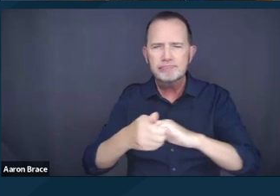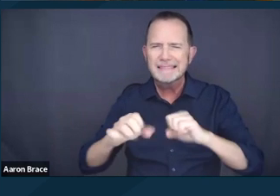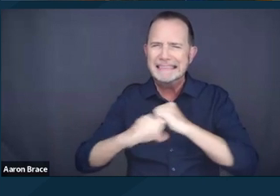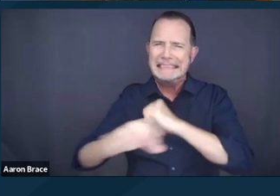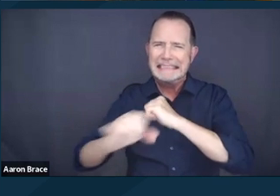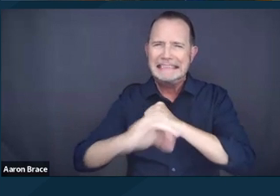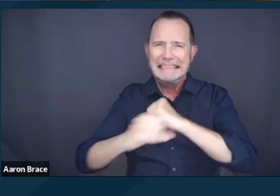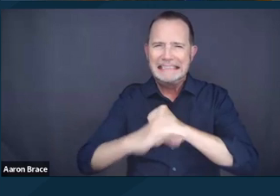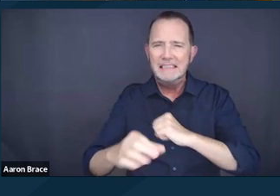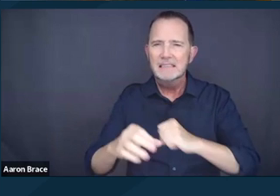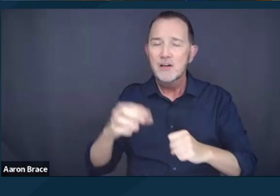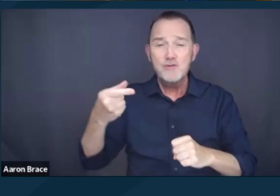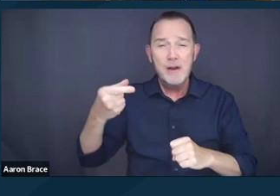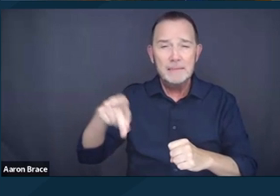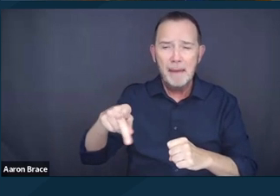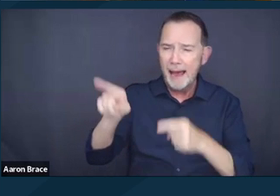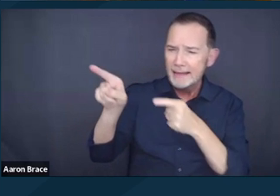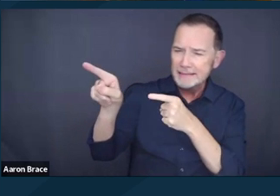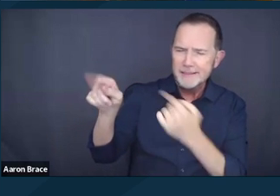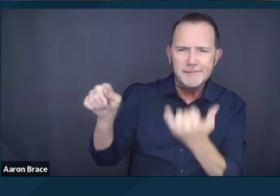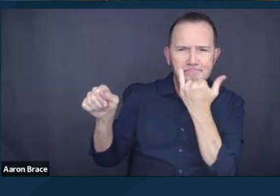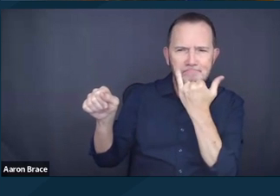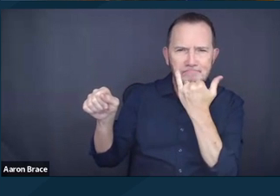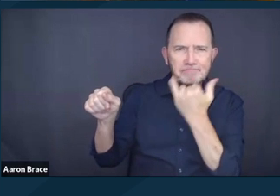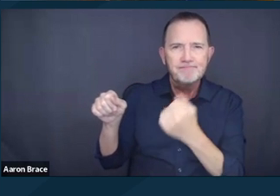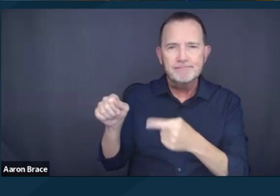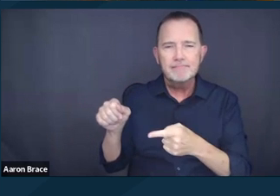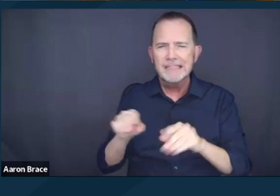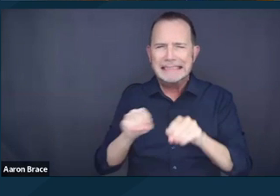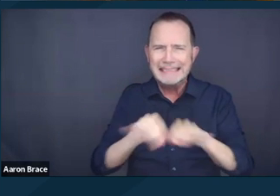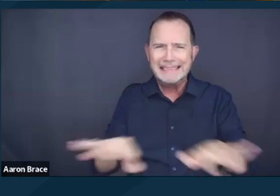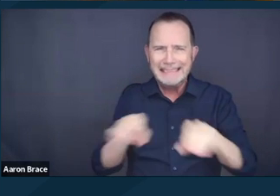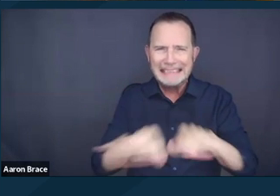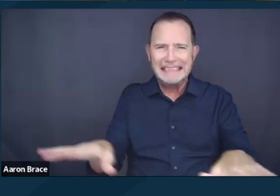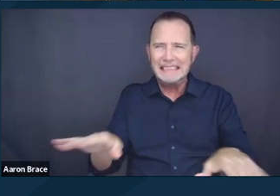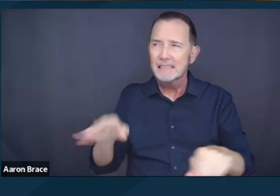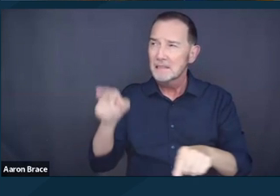the Grants Pass v Johnson case, and ways to combat its harmful legacies.